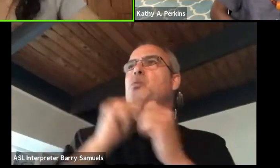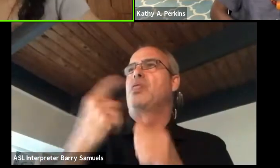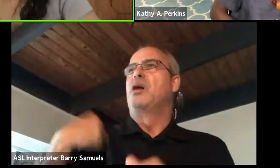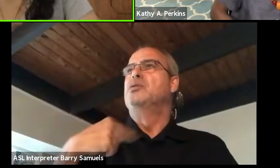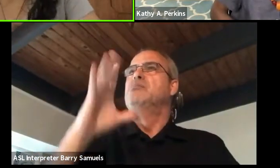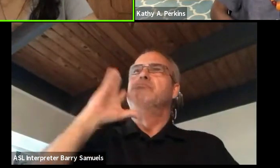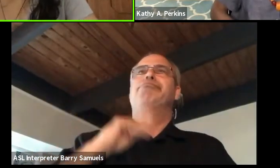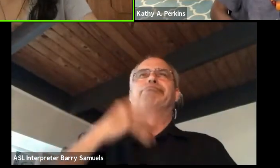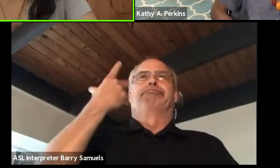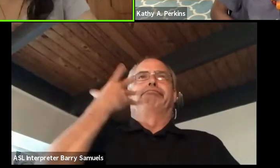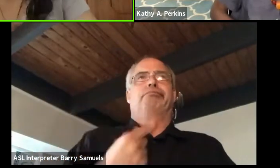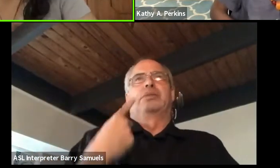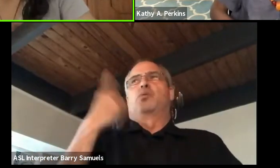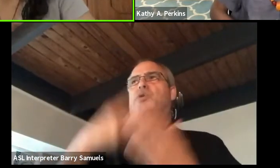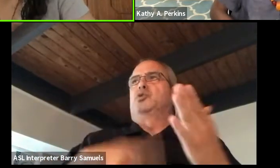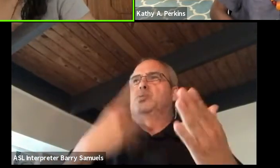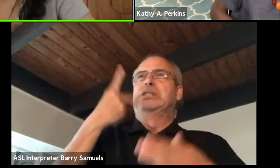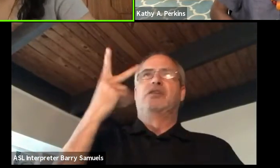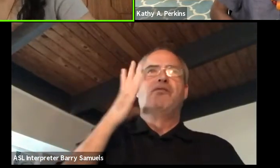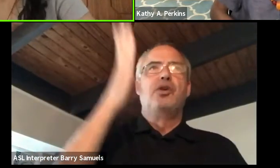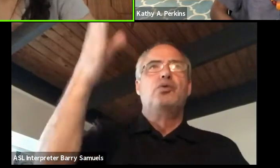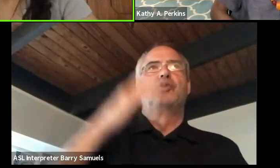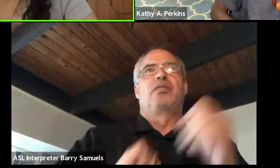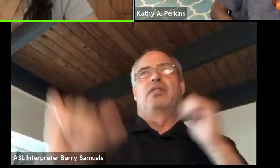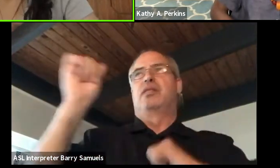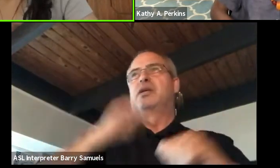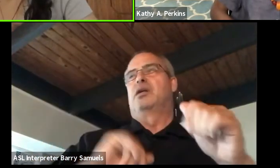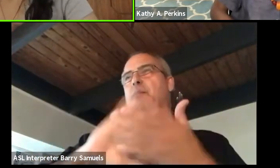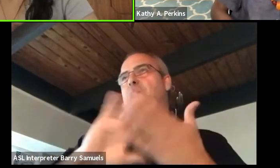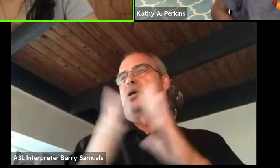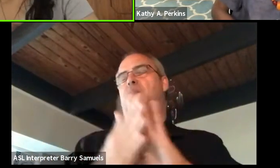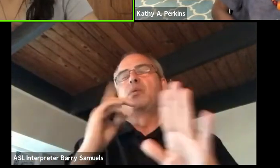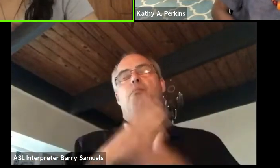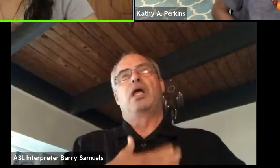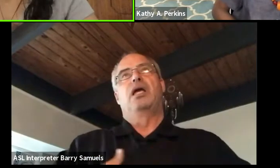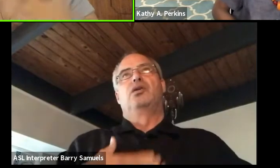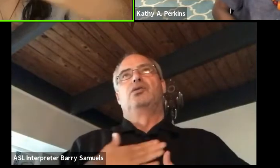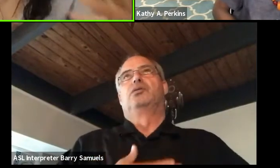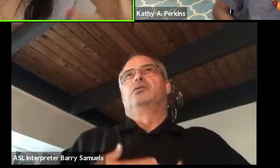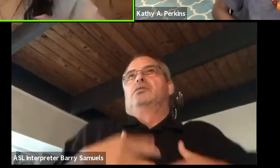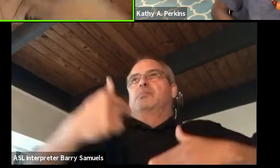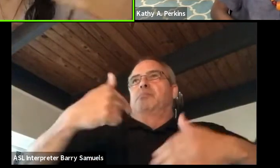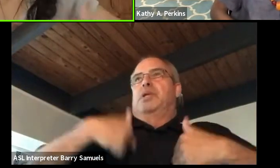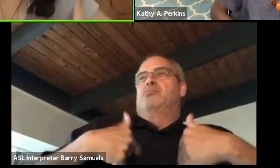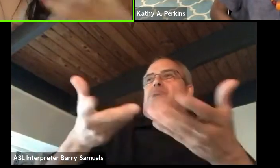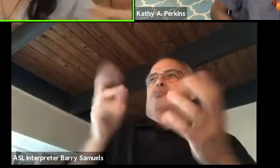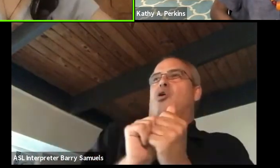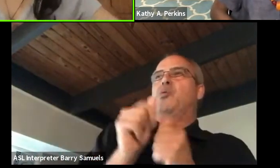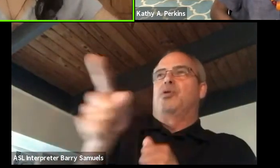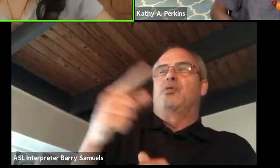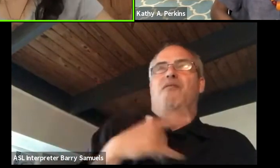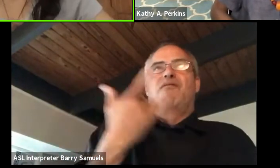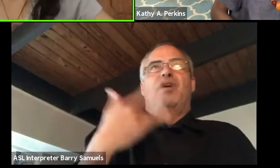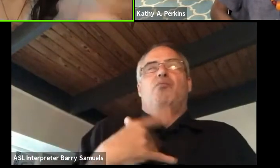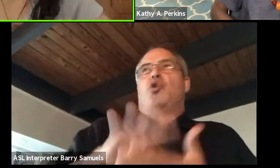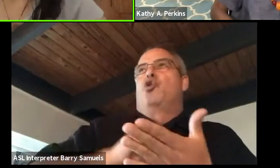what you see the future of theater becoming. It's really always such a pleasure for me to talk to you, 'cause I feel like I'm learning and growing just in this moment